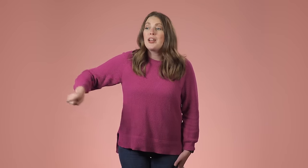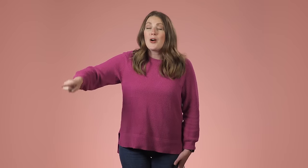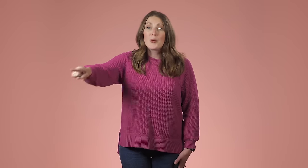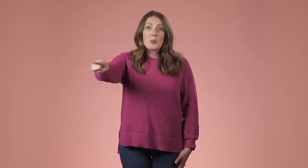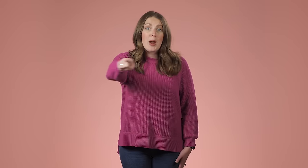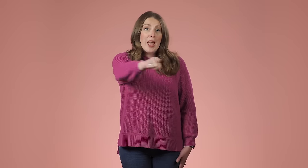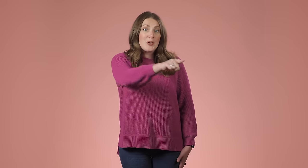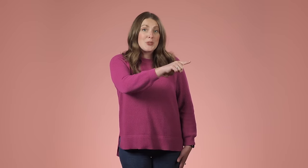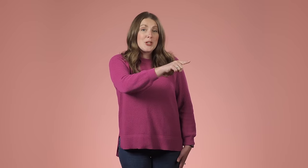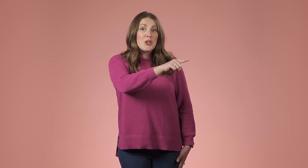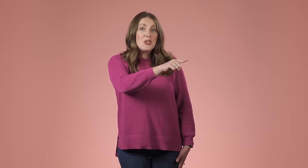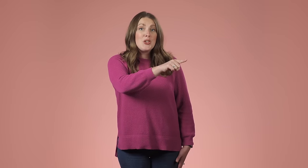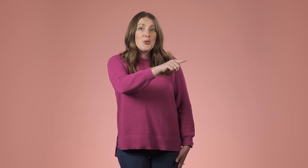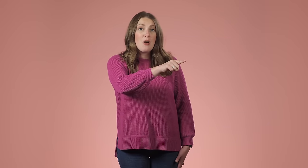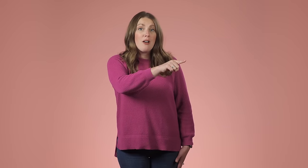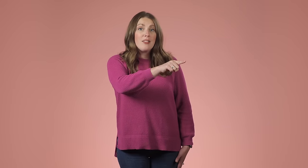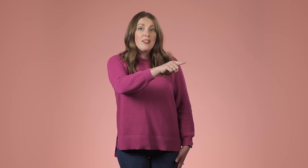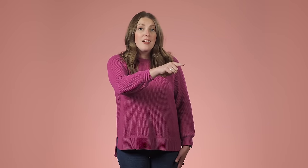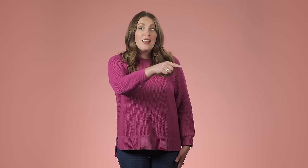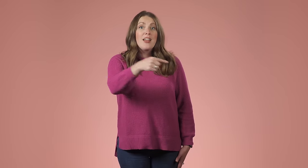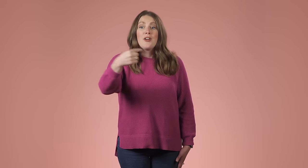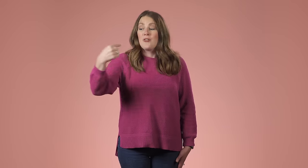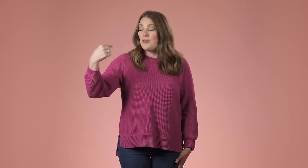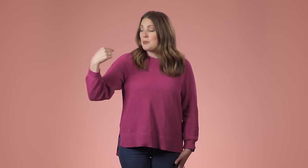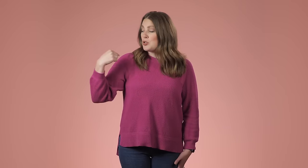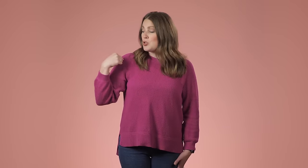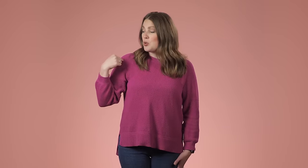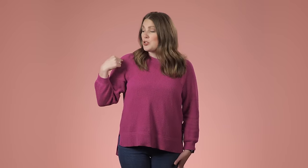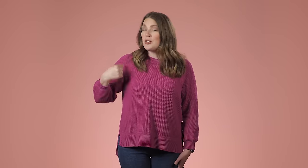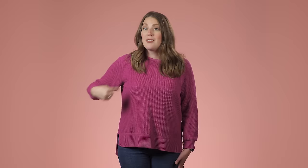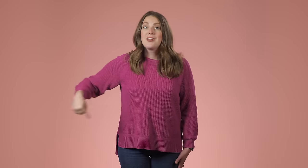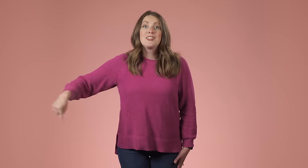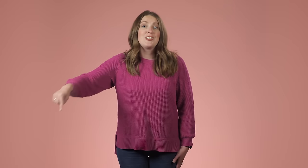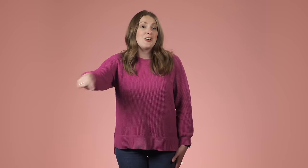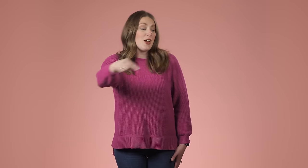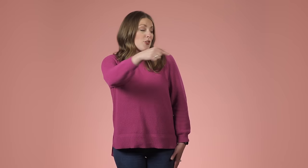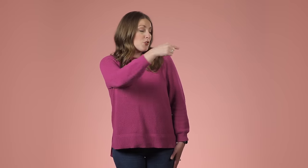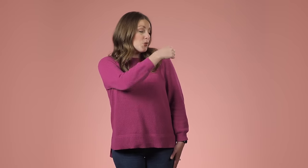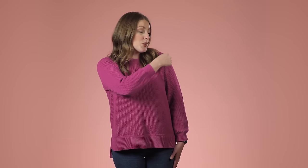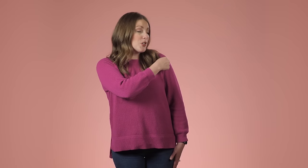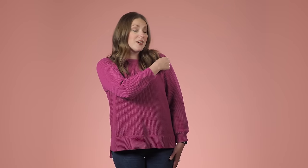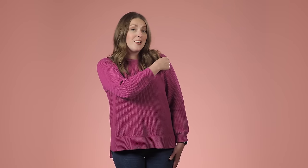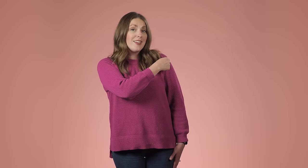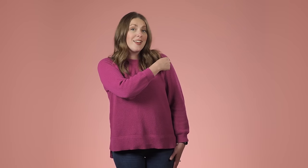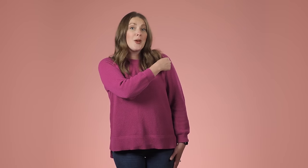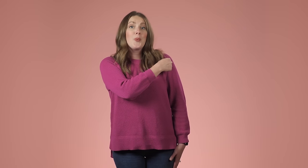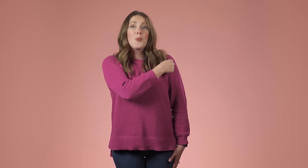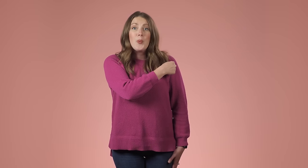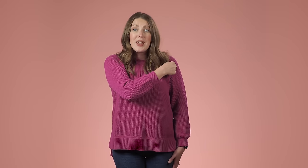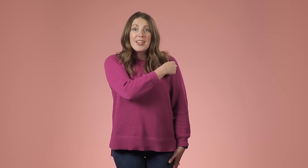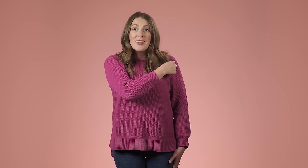it can be 'your.' If you go to everybody it could be 'yours', as in a plural yours.